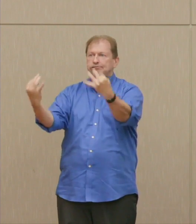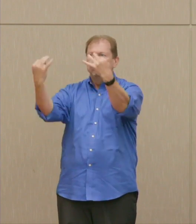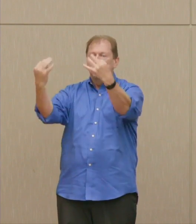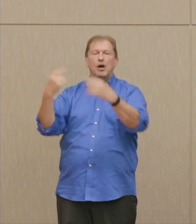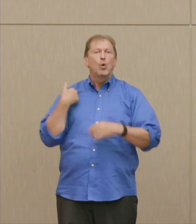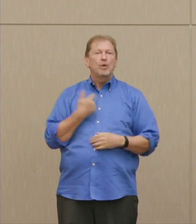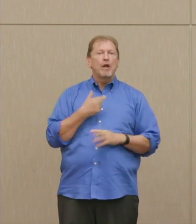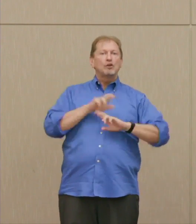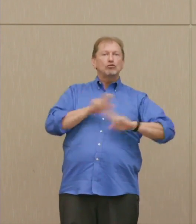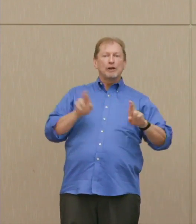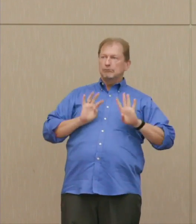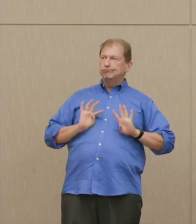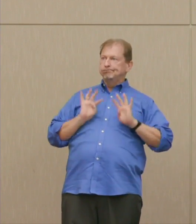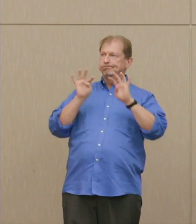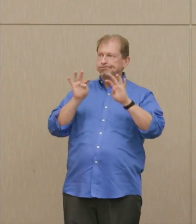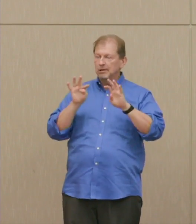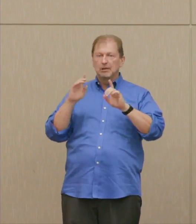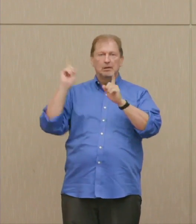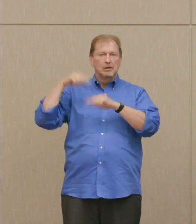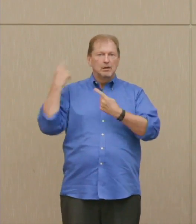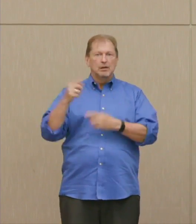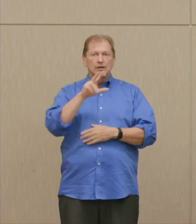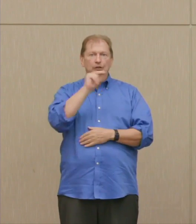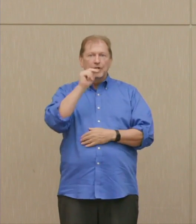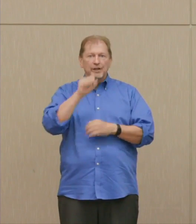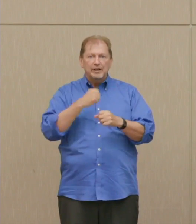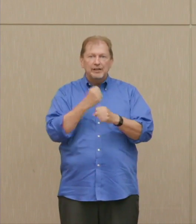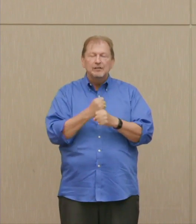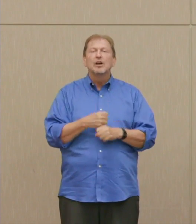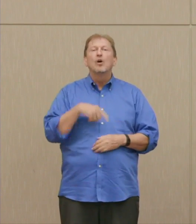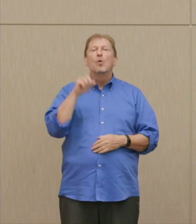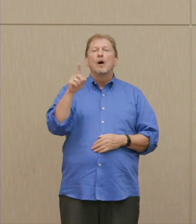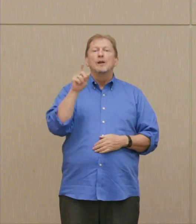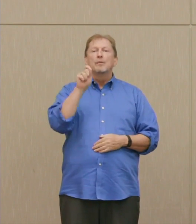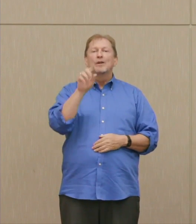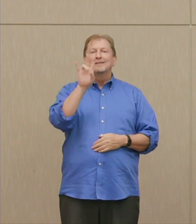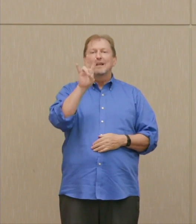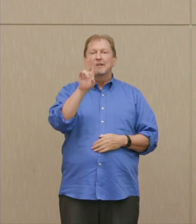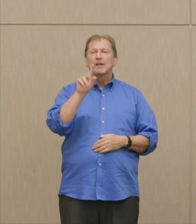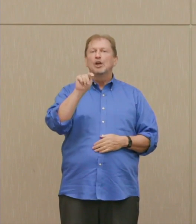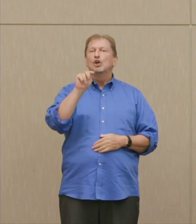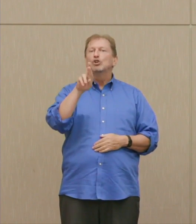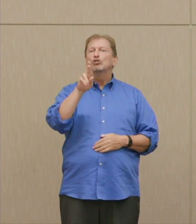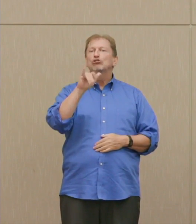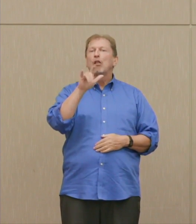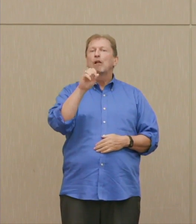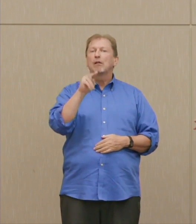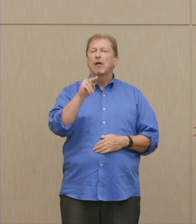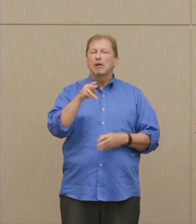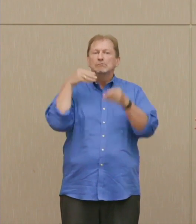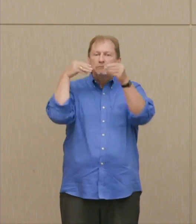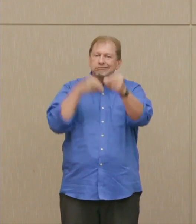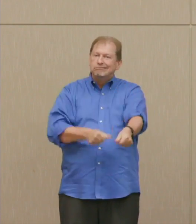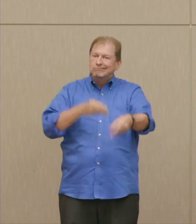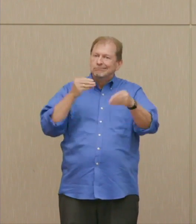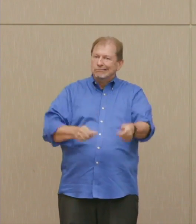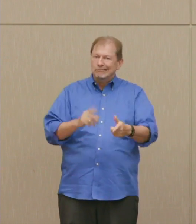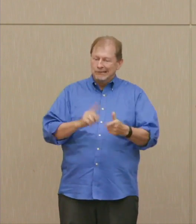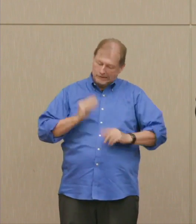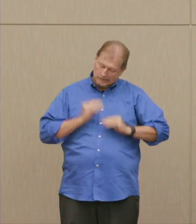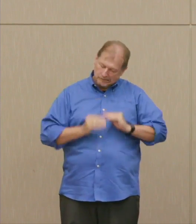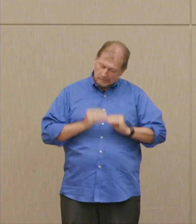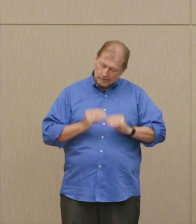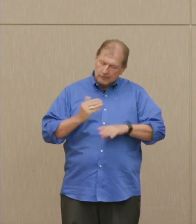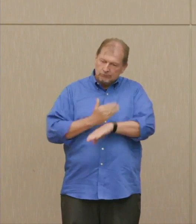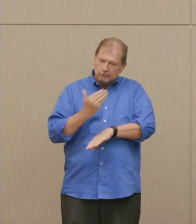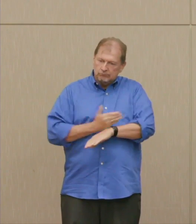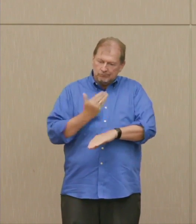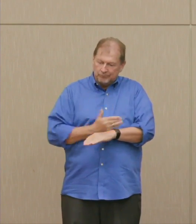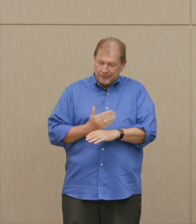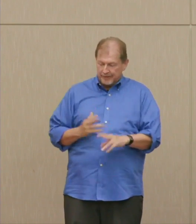case over 30 years, $1.7 trillion, to renew, to resuscitate our ability to disarm them.